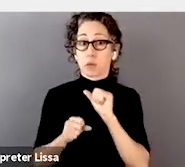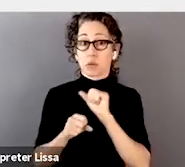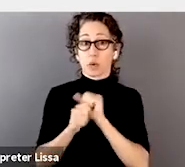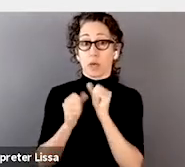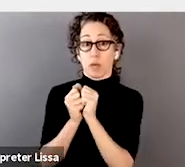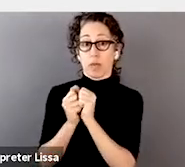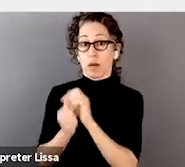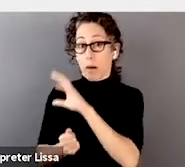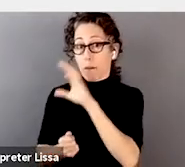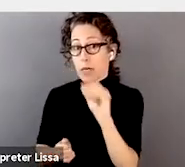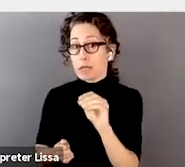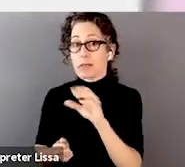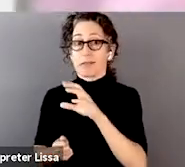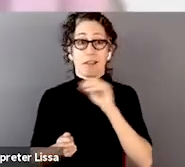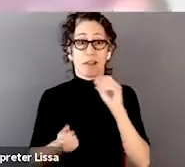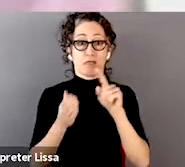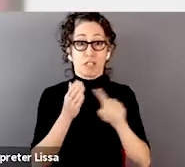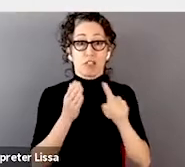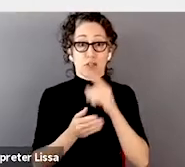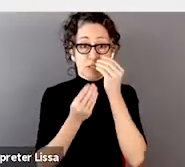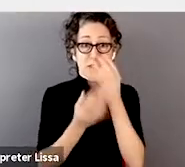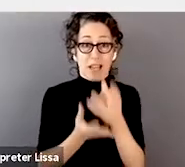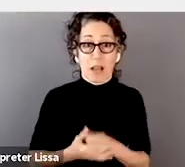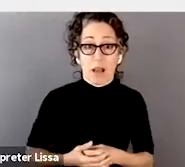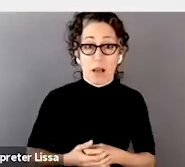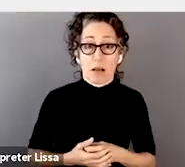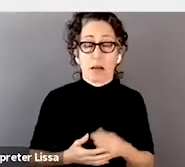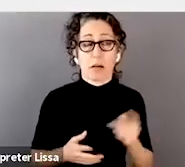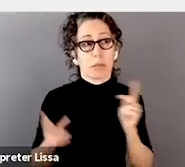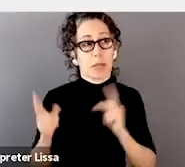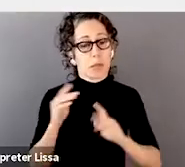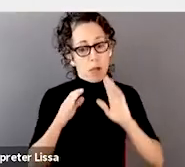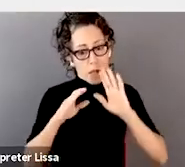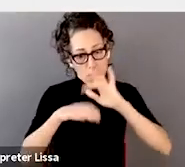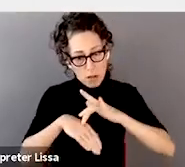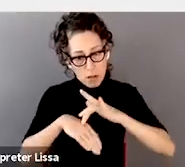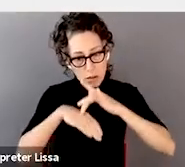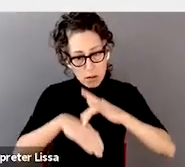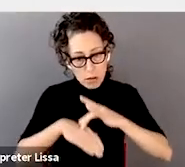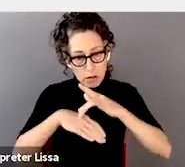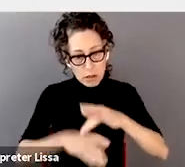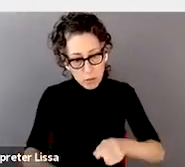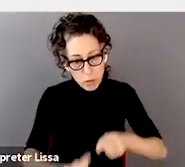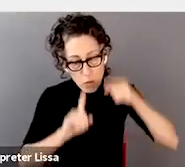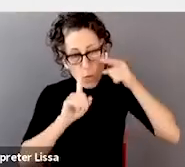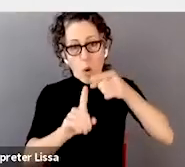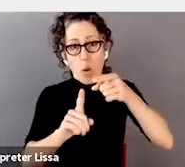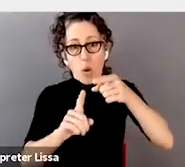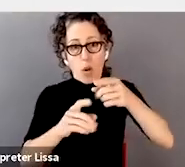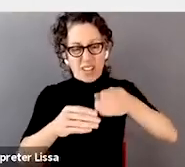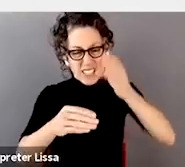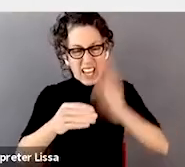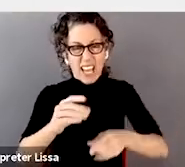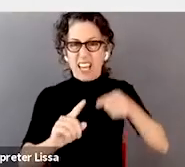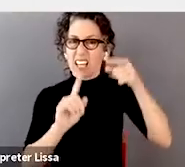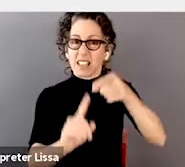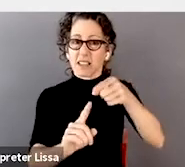is that people are so focused on the end goal that they want to get to that they miss a number of the items